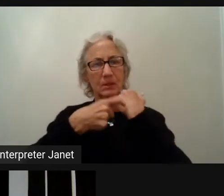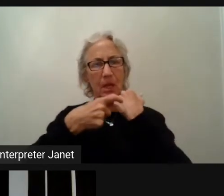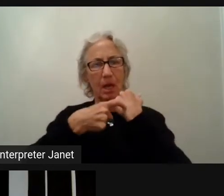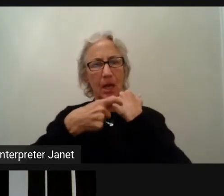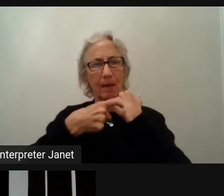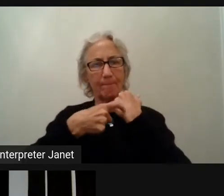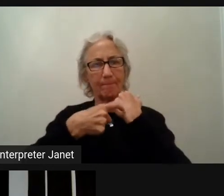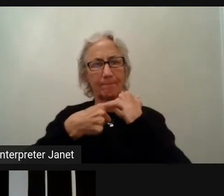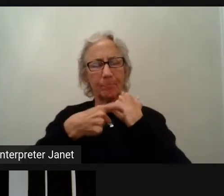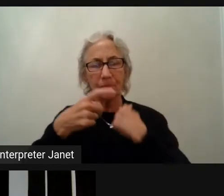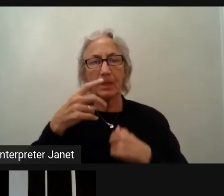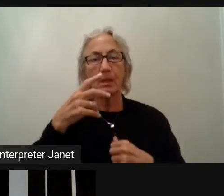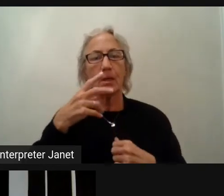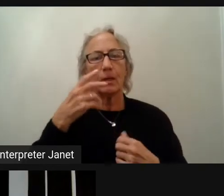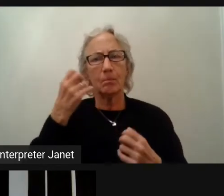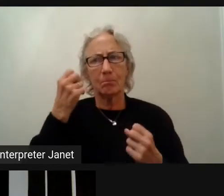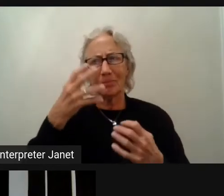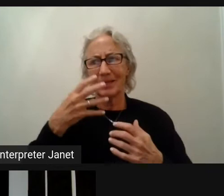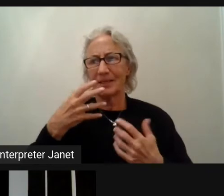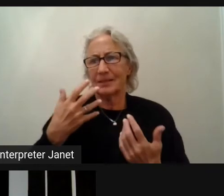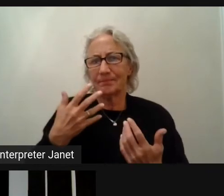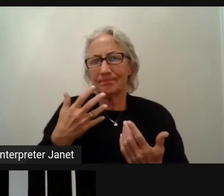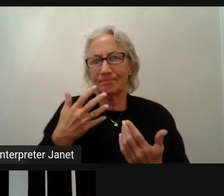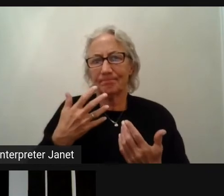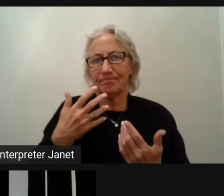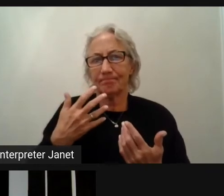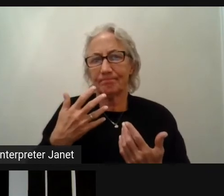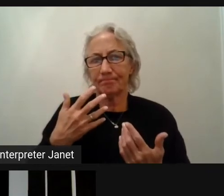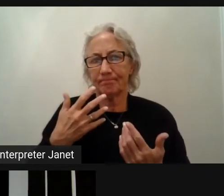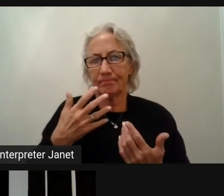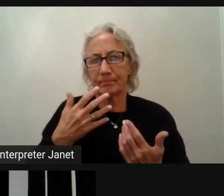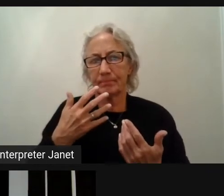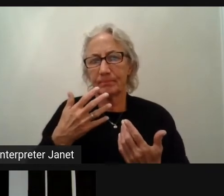There are machines that can do things for me, and the same happened here.